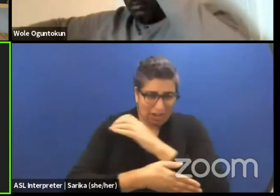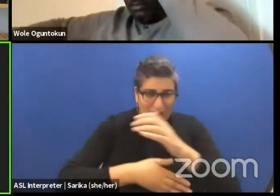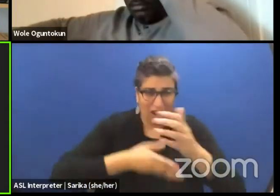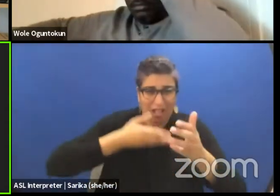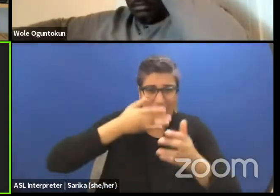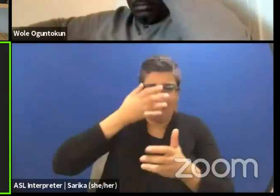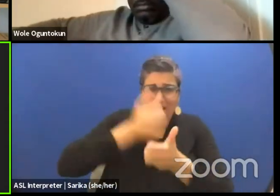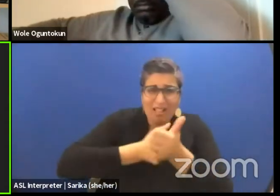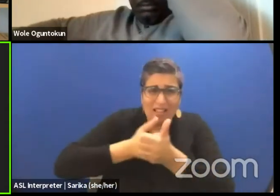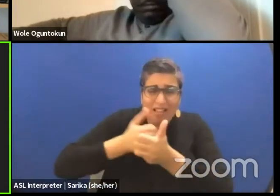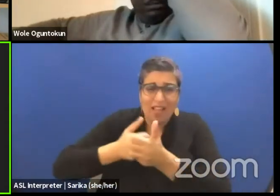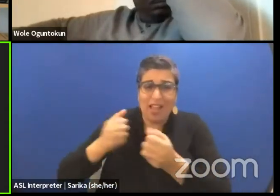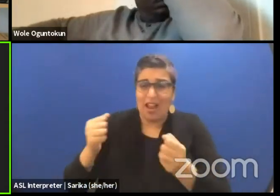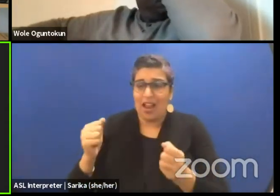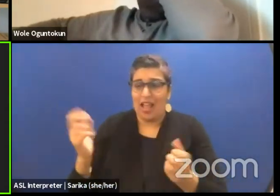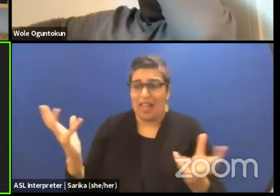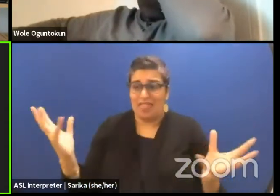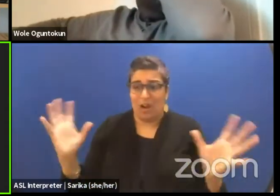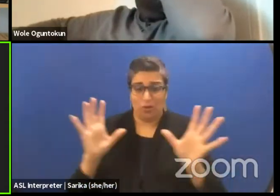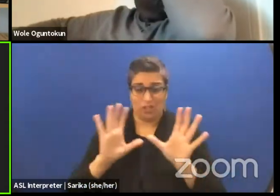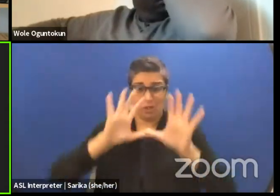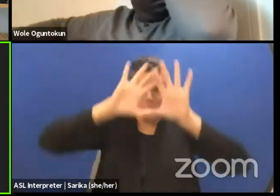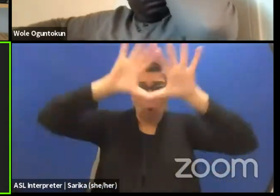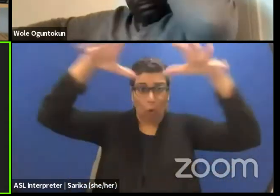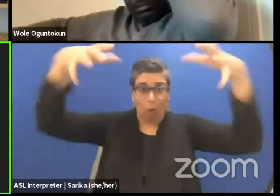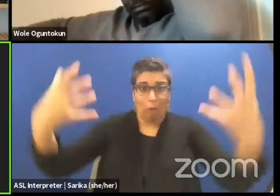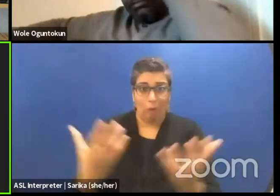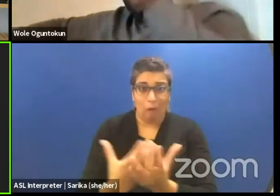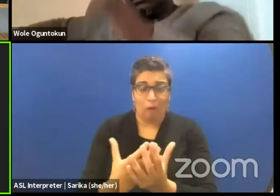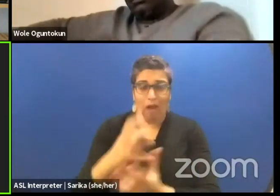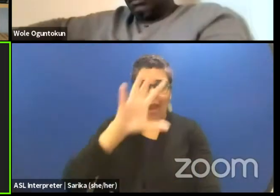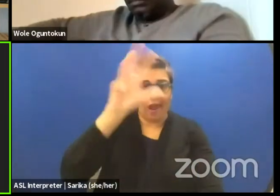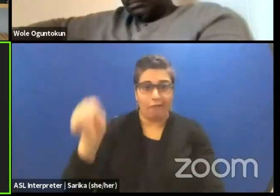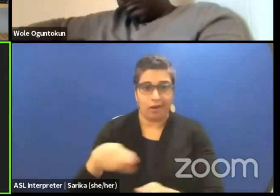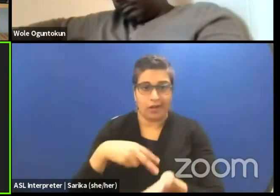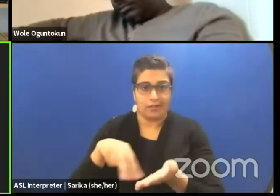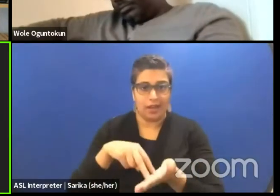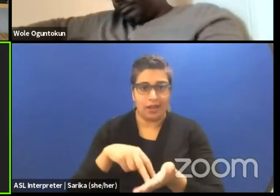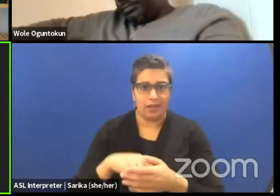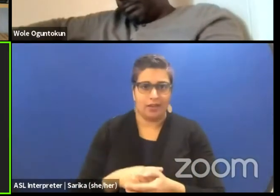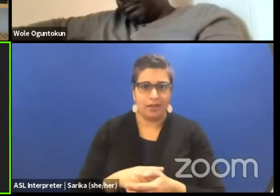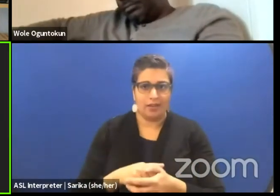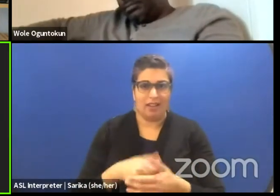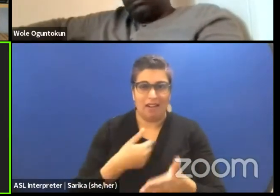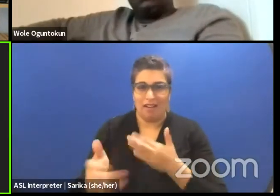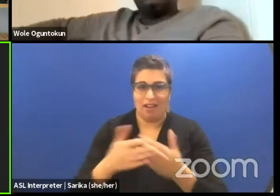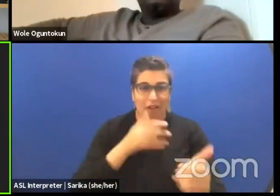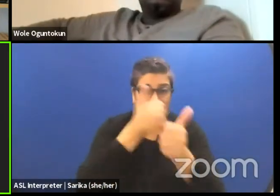and put them under one term and call it African dance. The way that we say African theater and African dramaturgy.